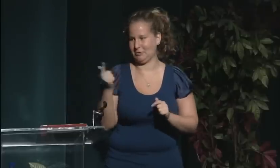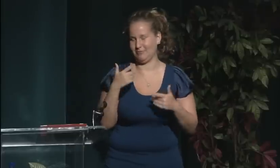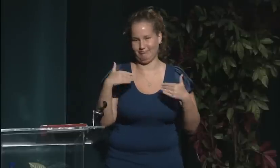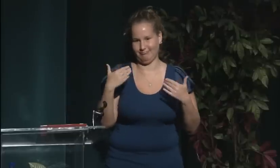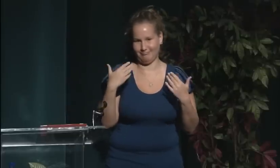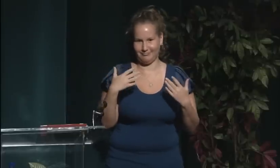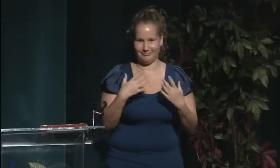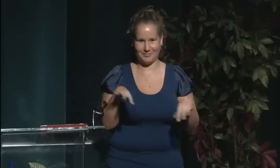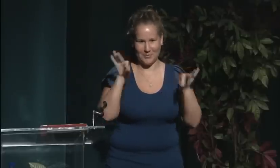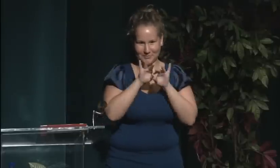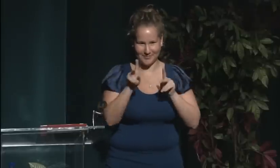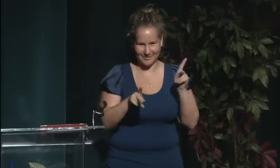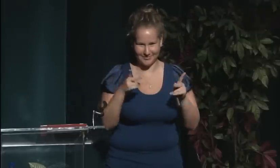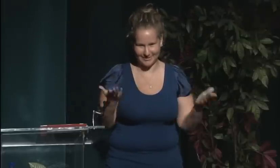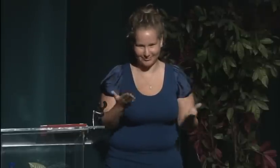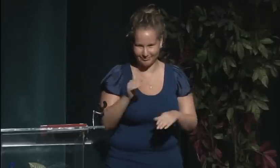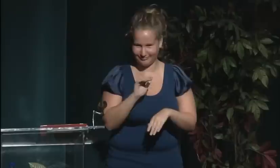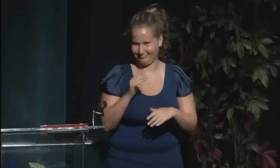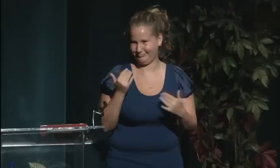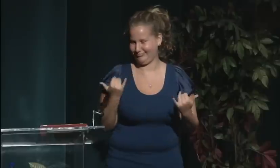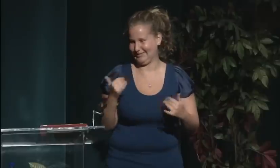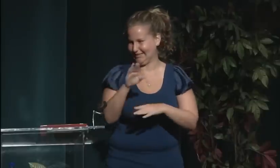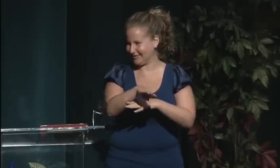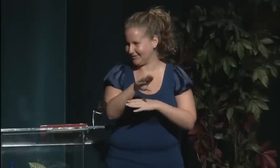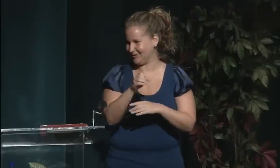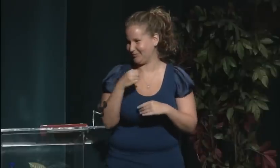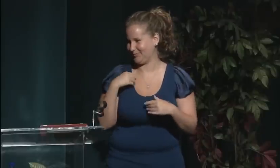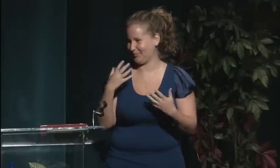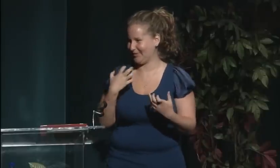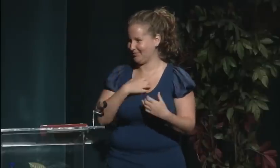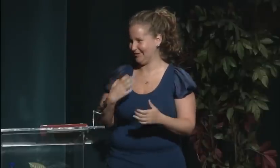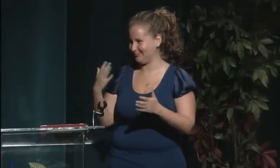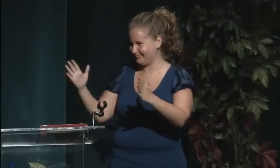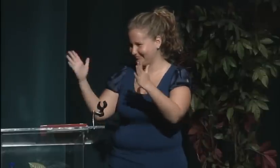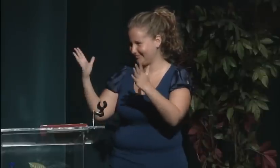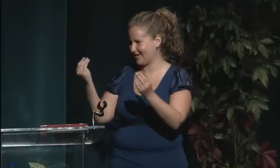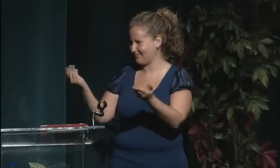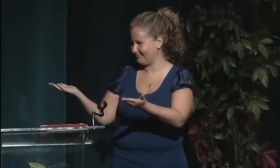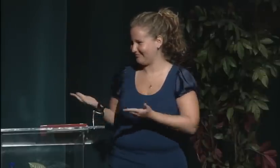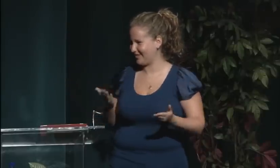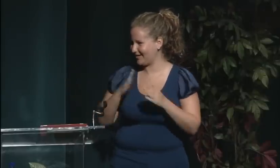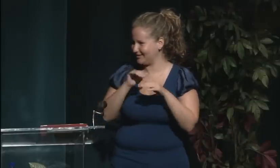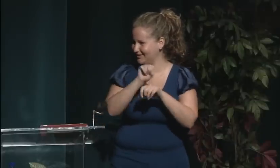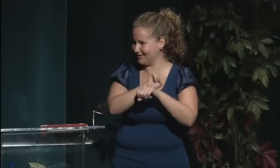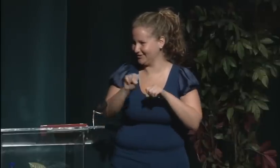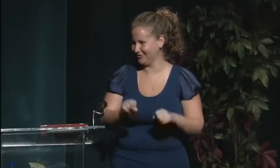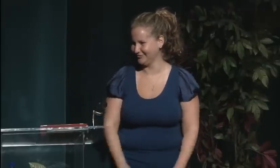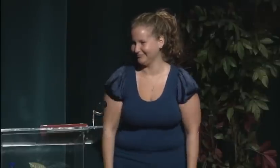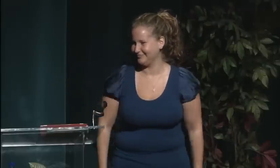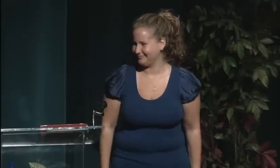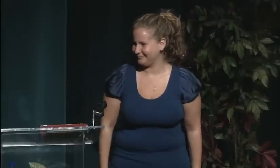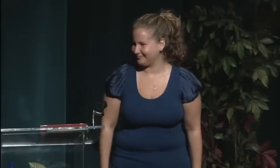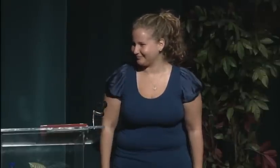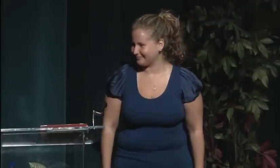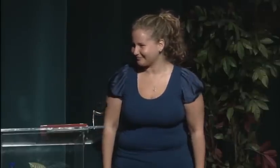which is now the Career Center, and she worked as Coordinator of Residence Education